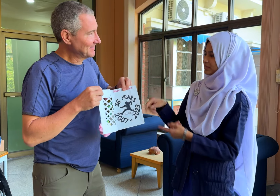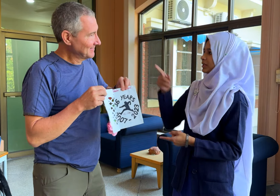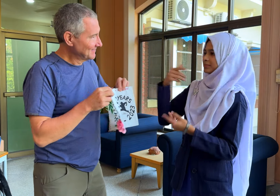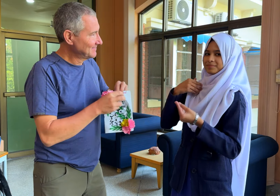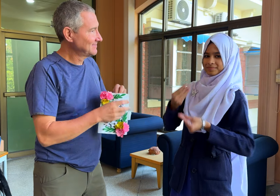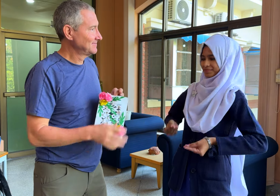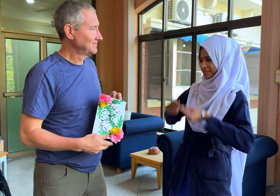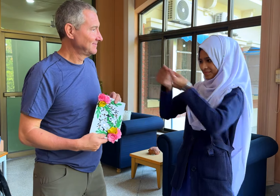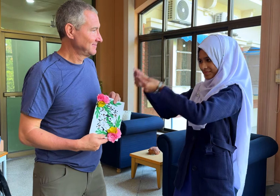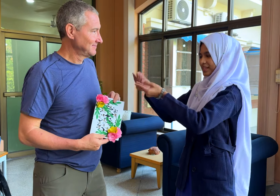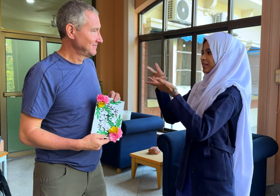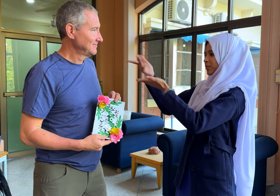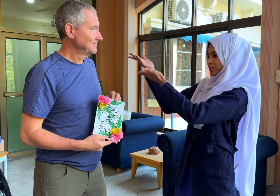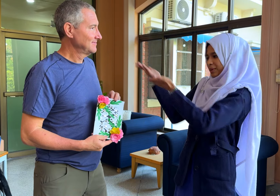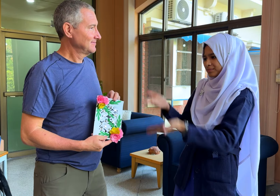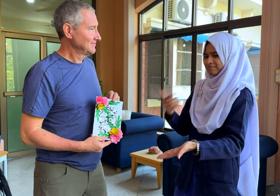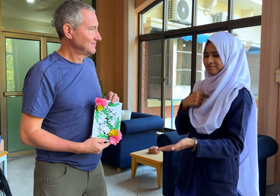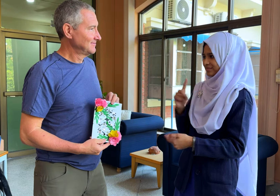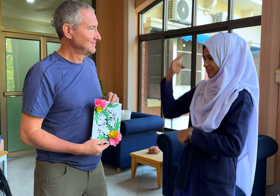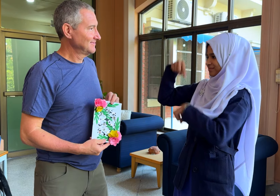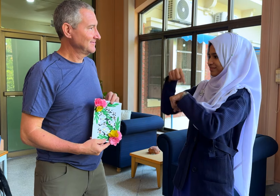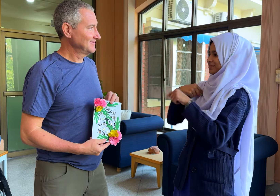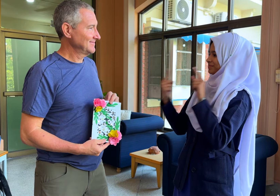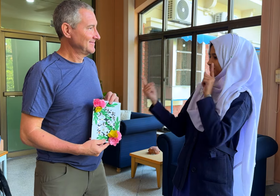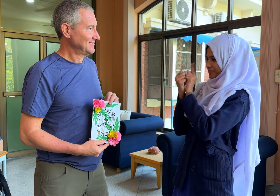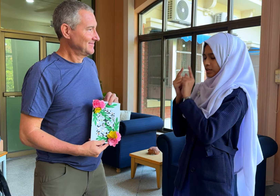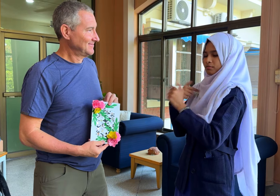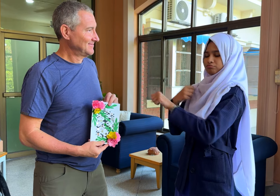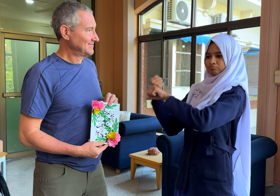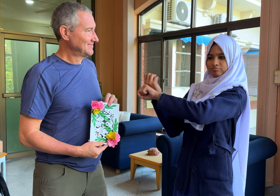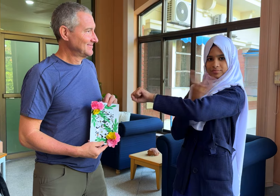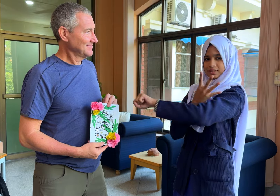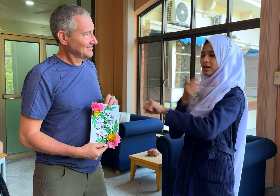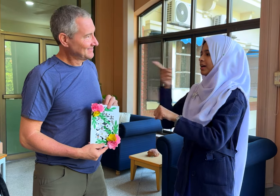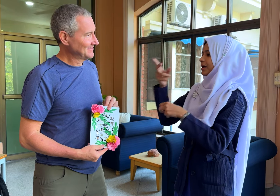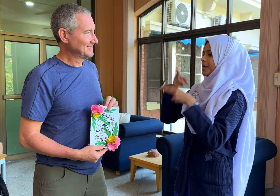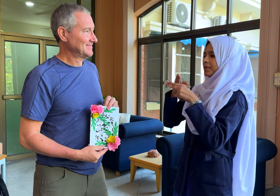I present this to you for coming here as we meet for the first time. You have always inspired me,